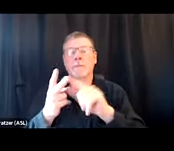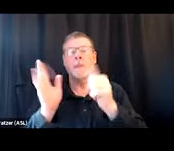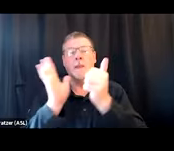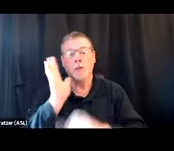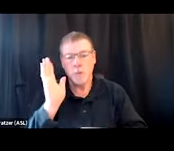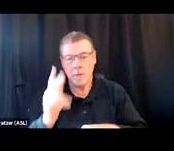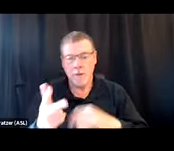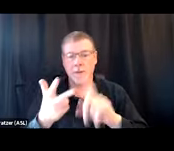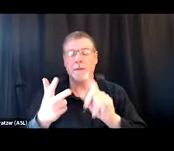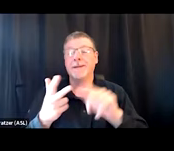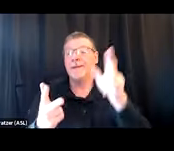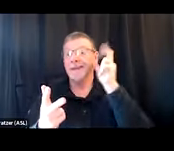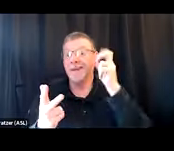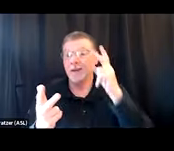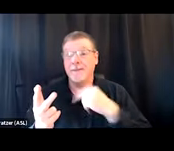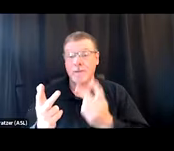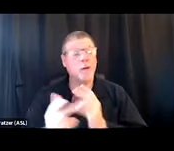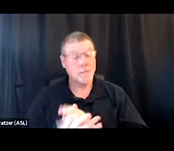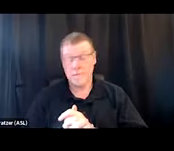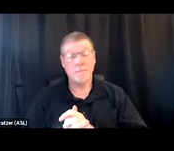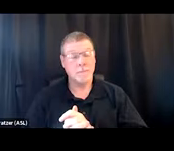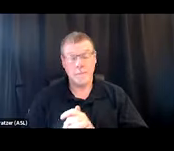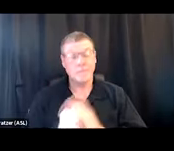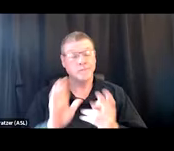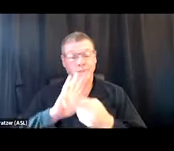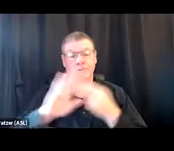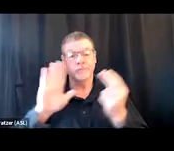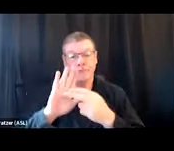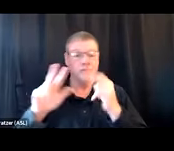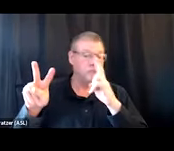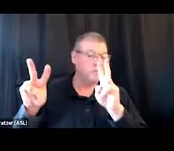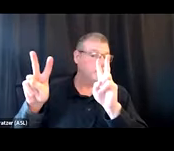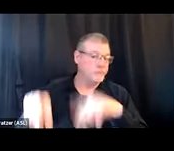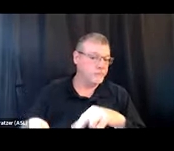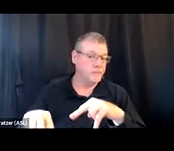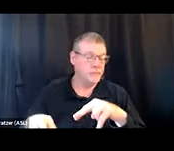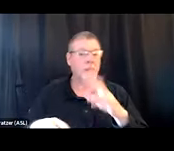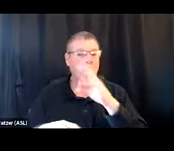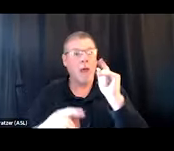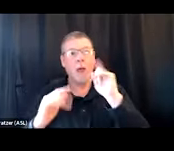are unfortunately quite stigmatized in our society, I hope we are progressively moving away from that,